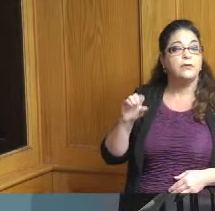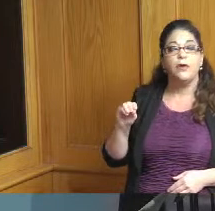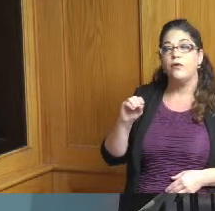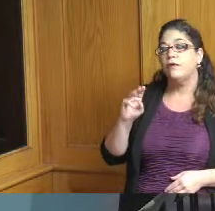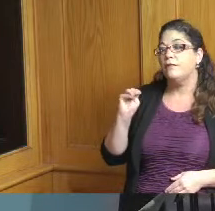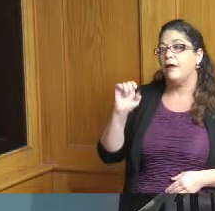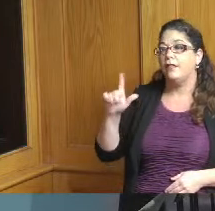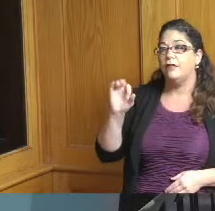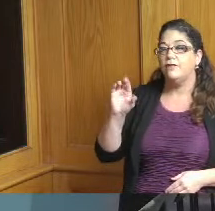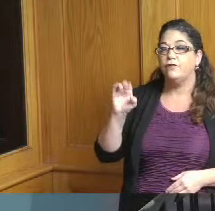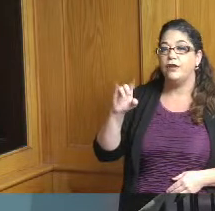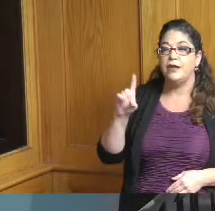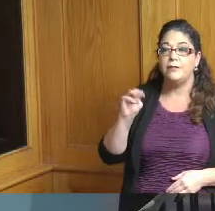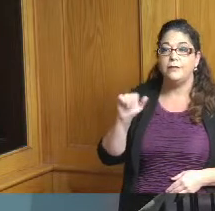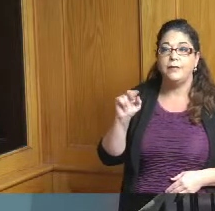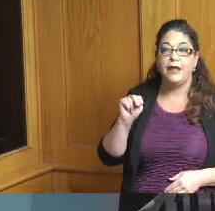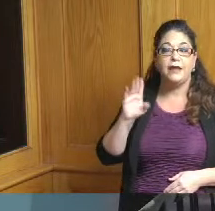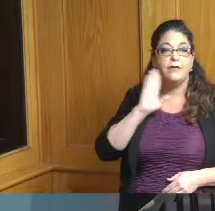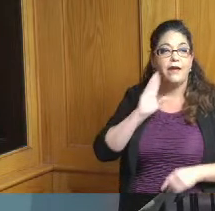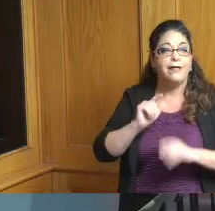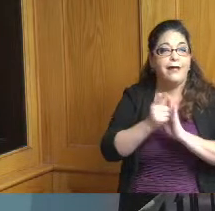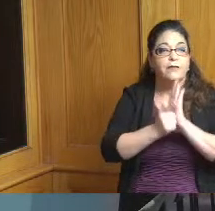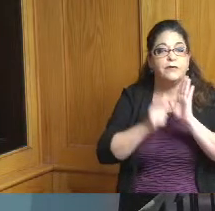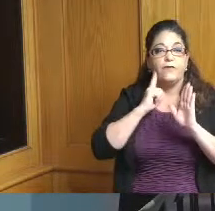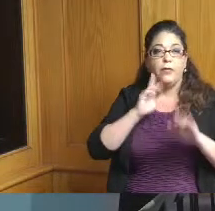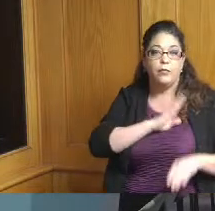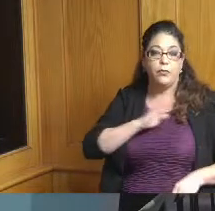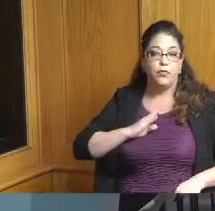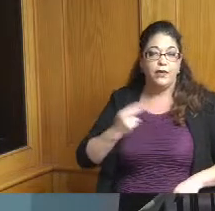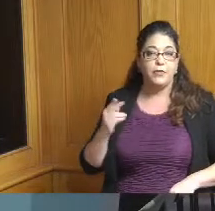thank you guys very much Stephanie Summerow Dumas President of the Hamilton County Board